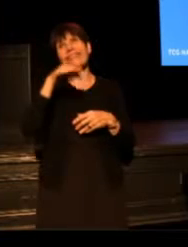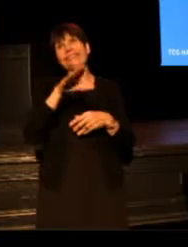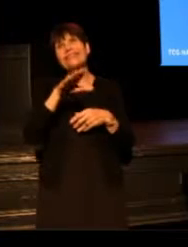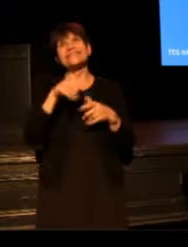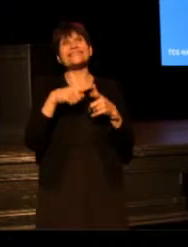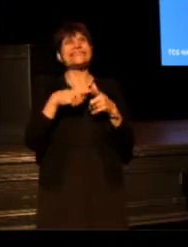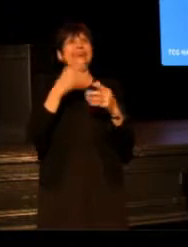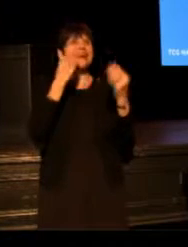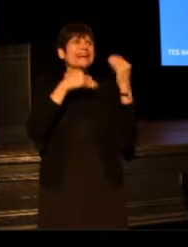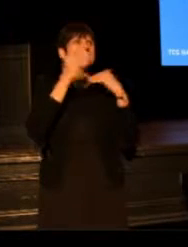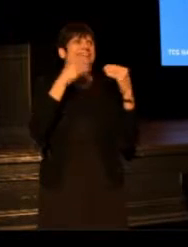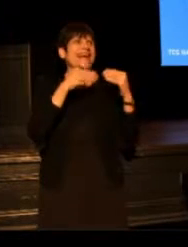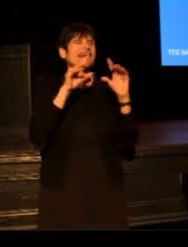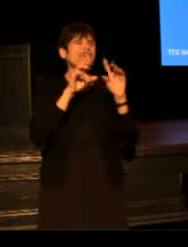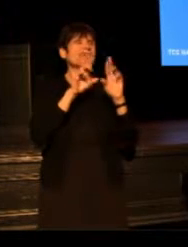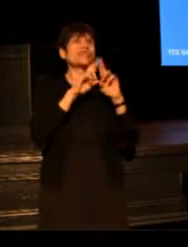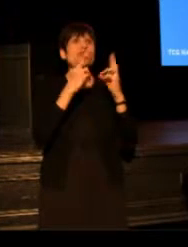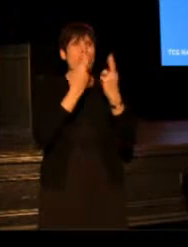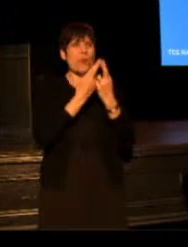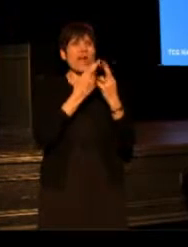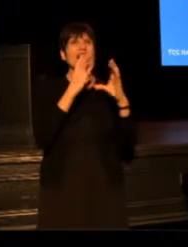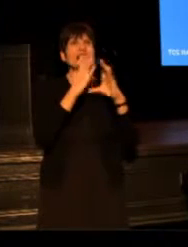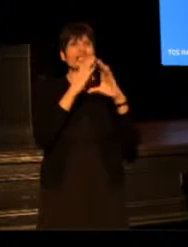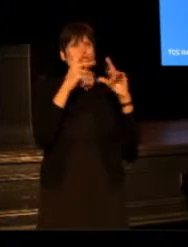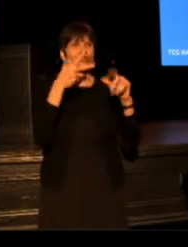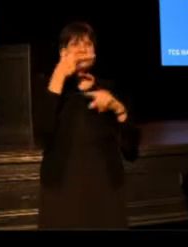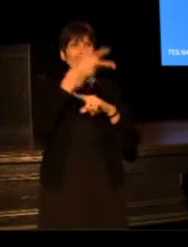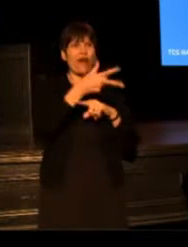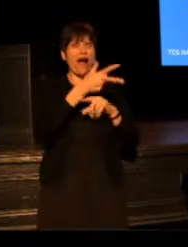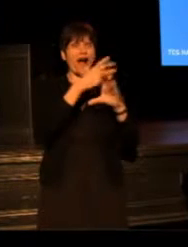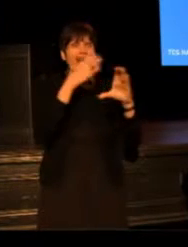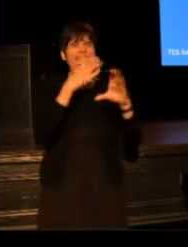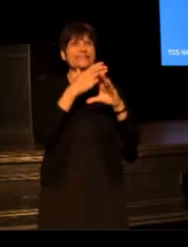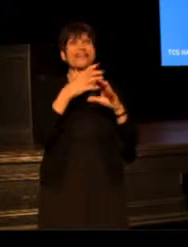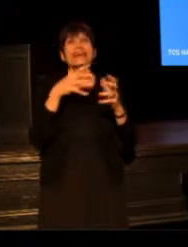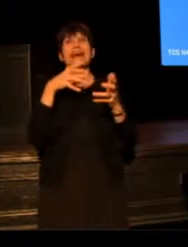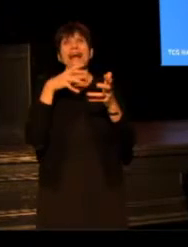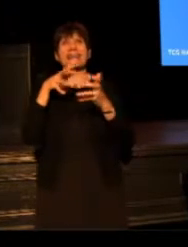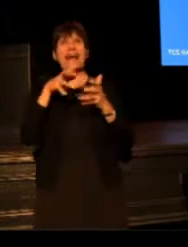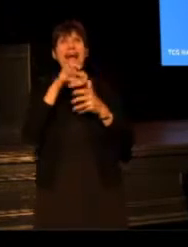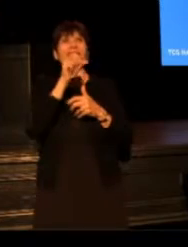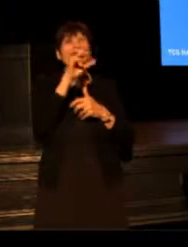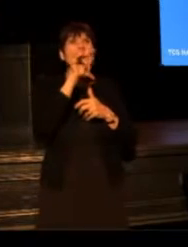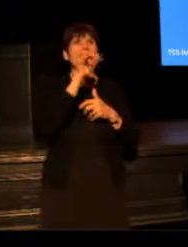and dined with Donuts Trucks, we've laughed with Baratunde, and cried with Dave,